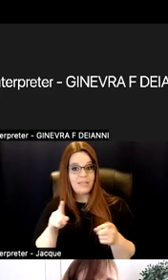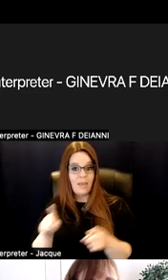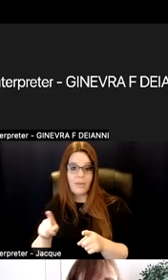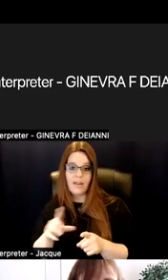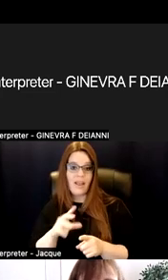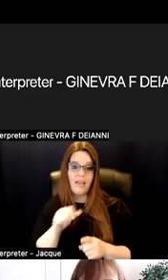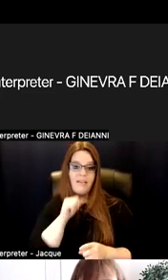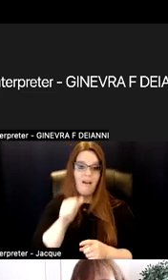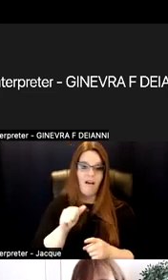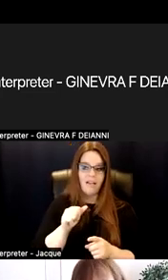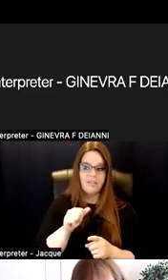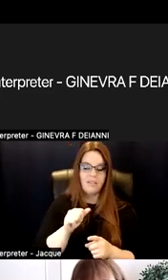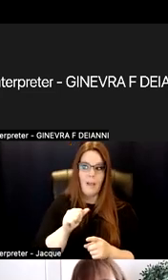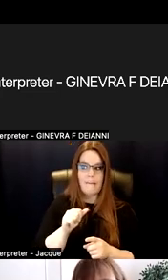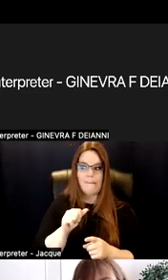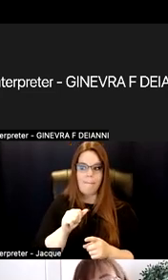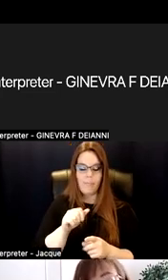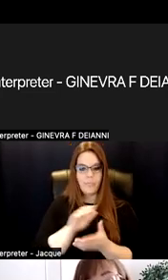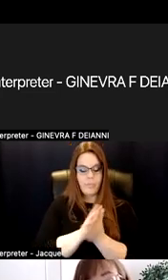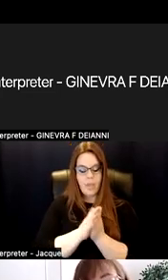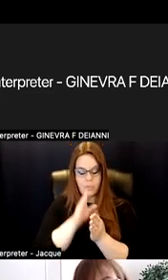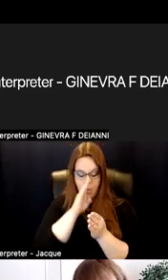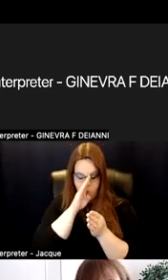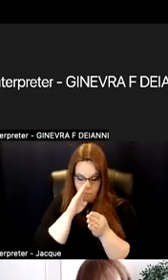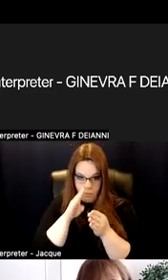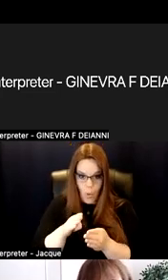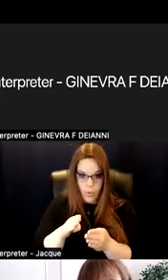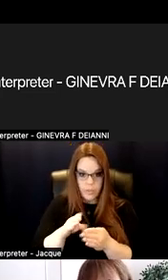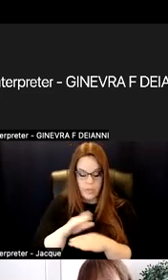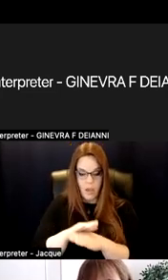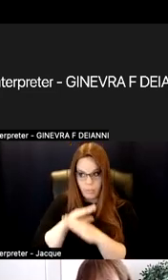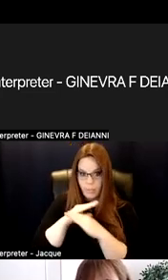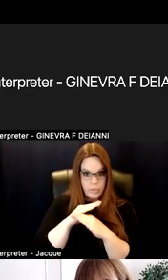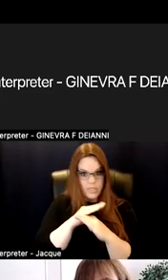be so focused on the protective factors that kick in.